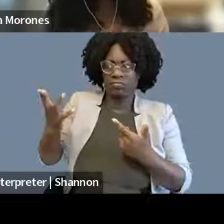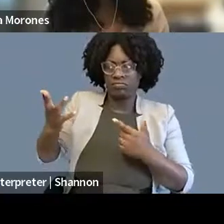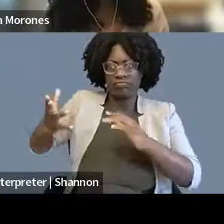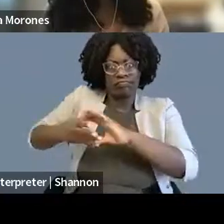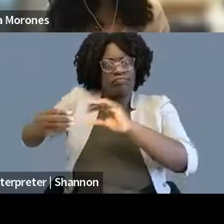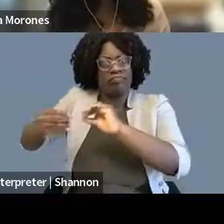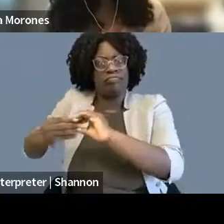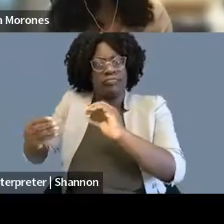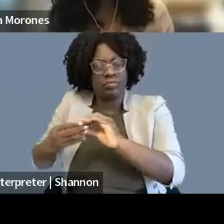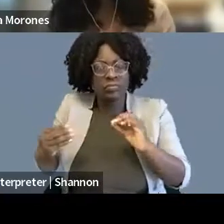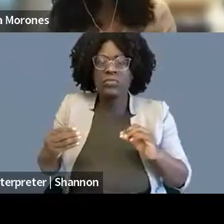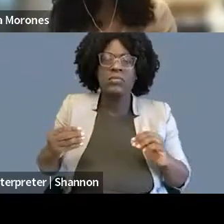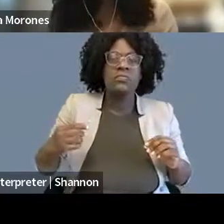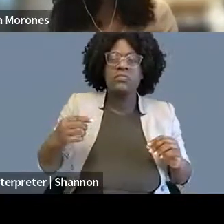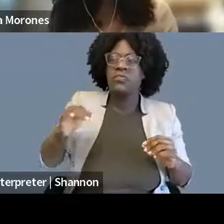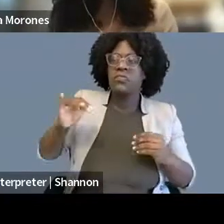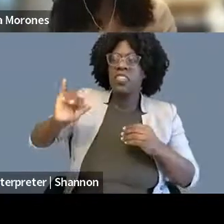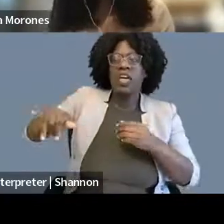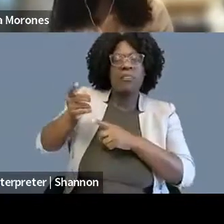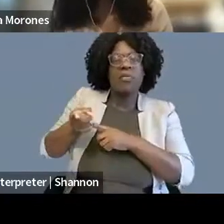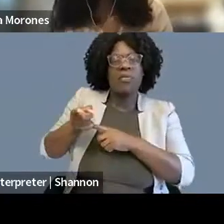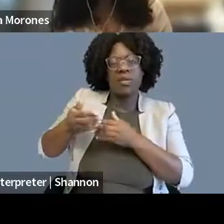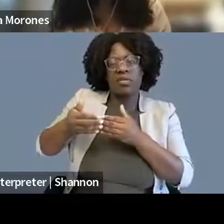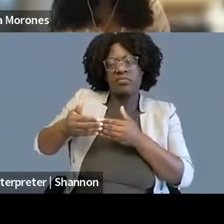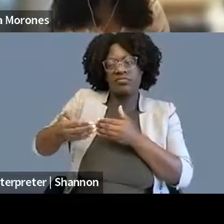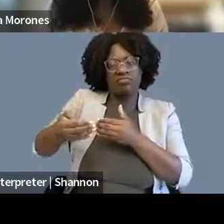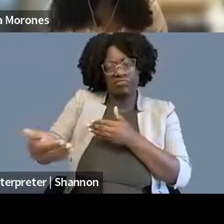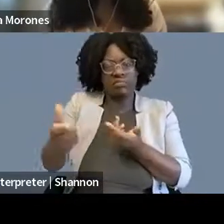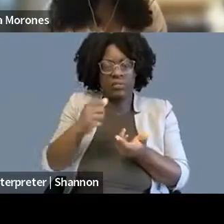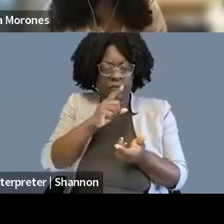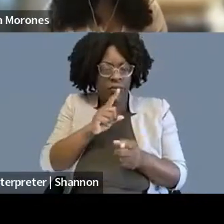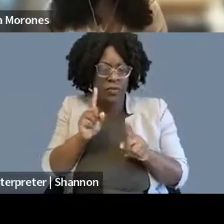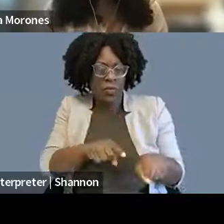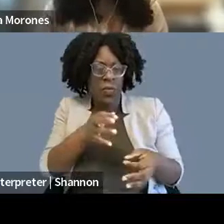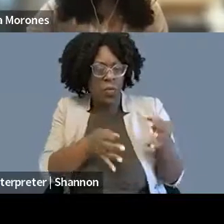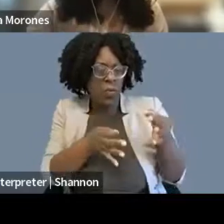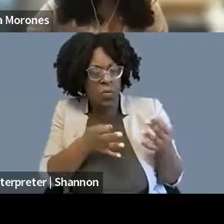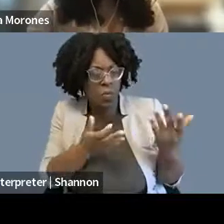I did really love litigating. But now I do a number of different things.